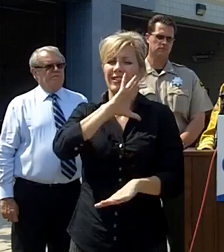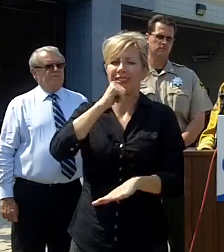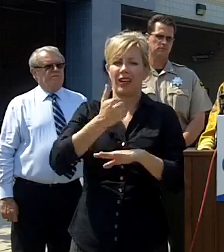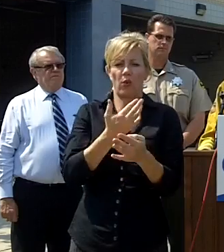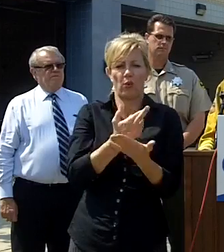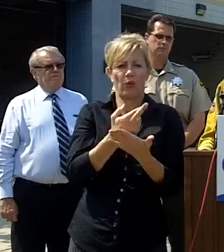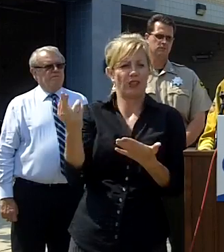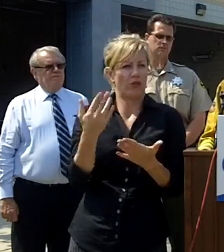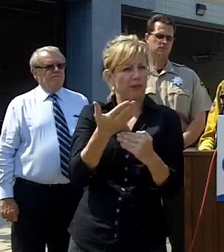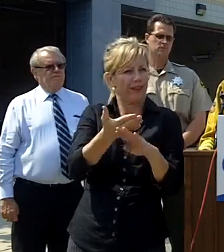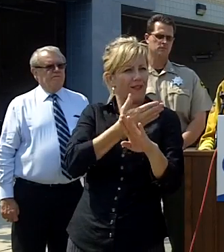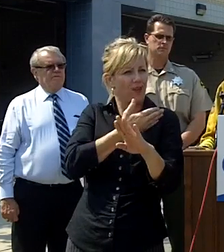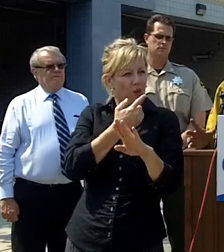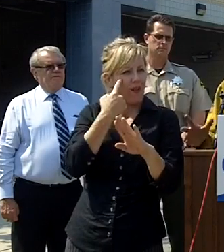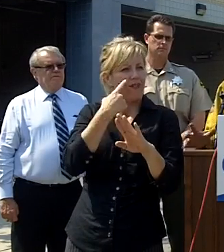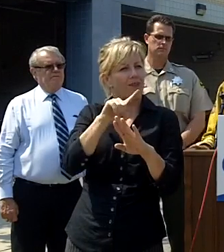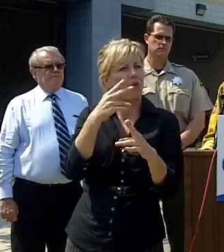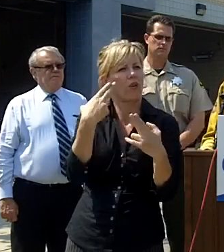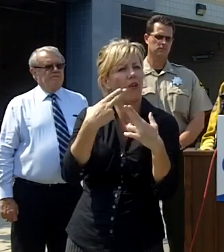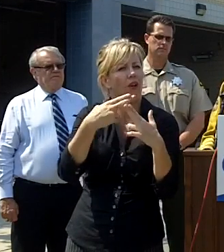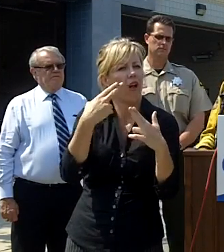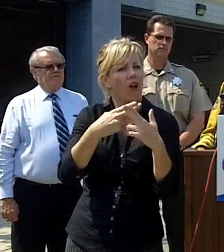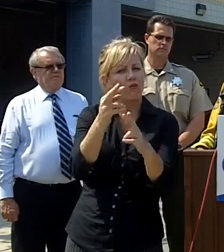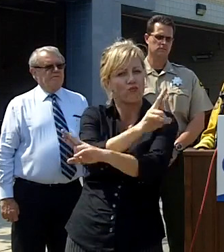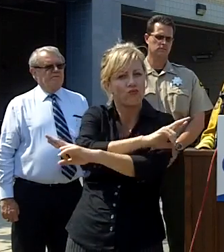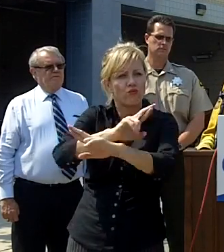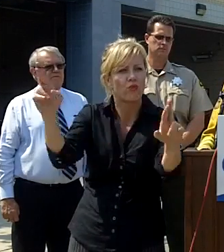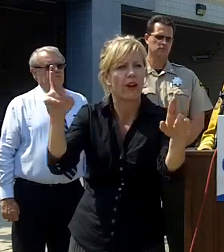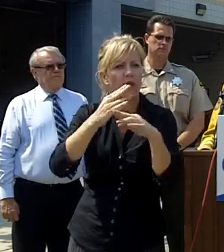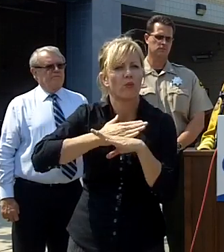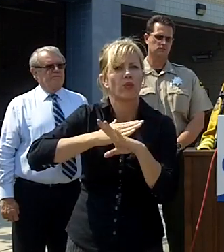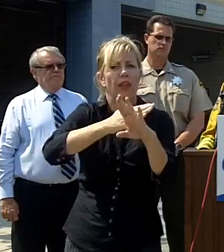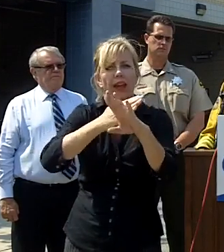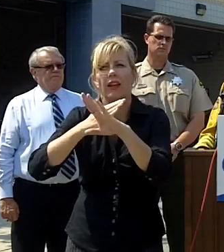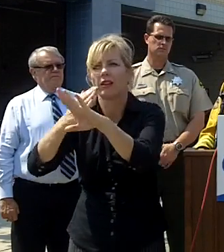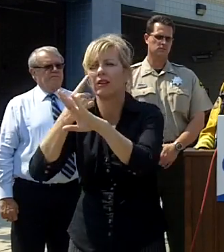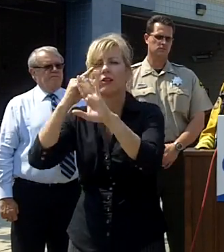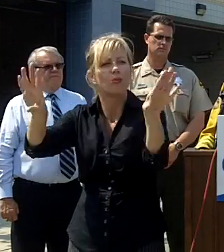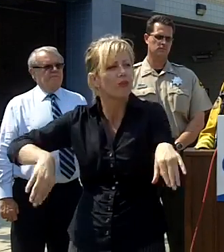we would call a surge protection to provide a large number of resources that you've seen over